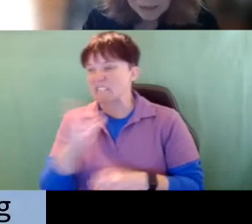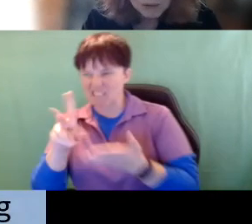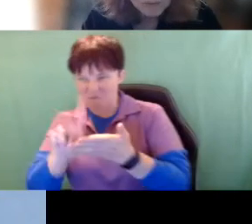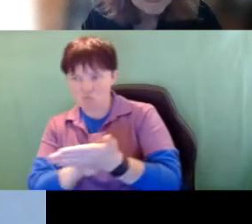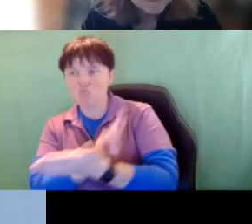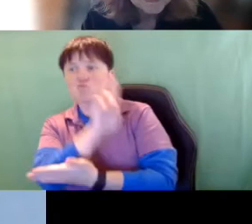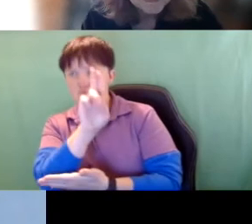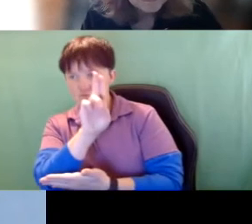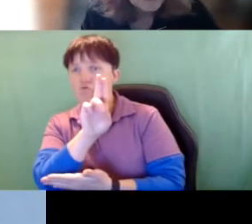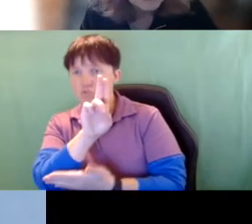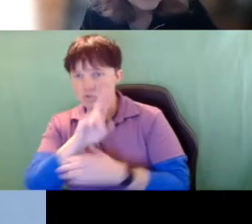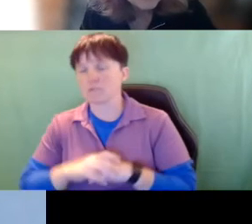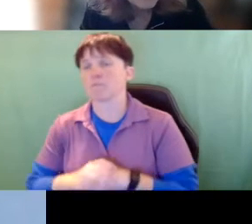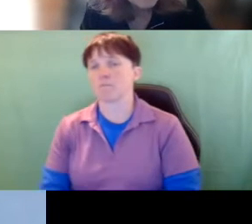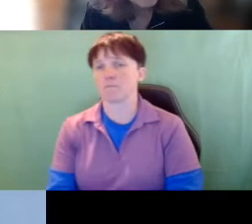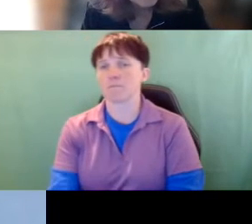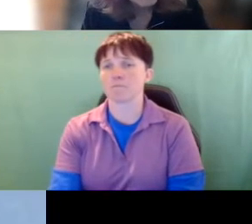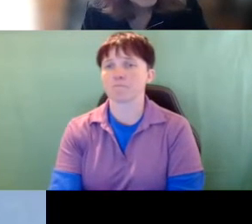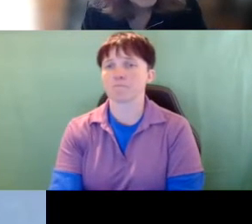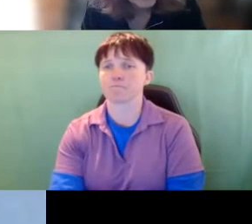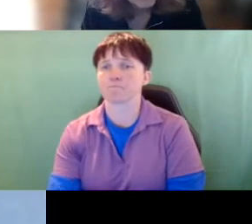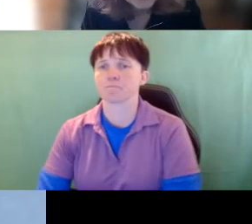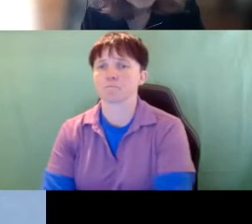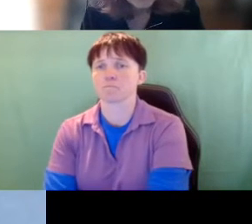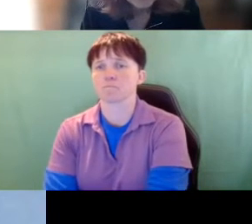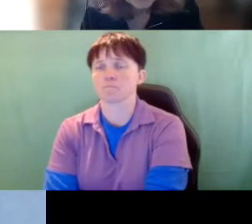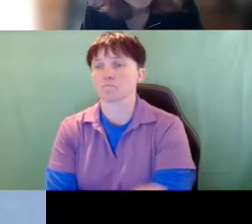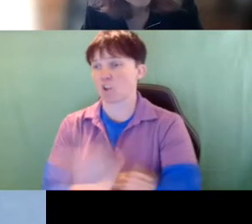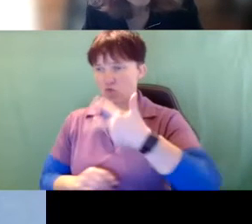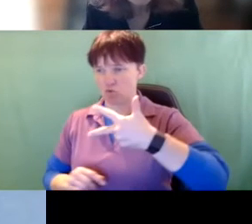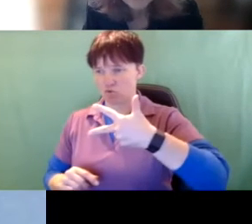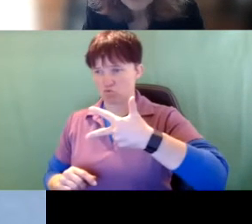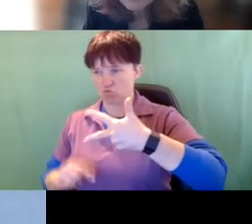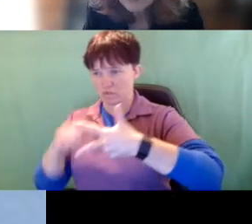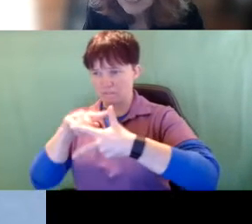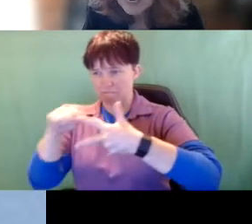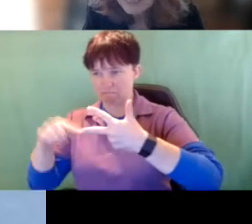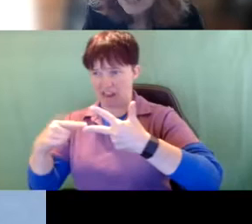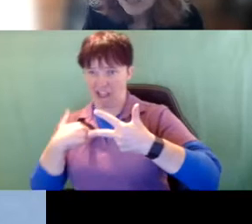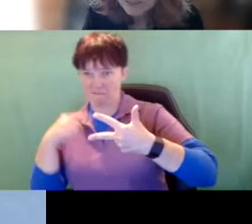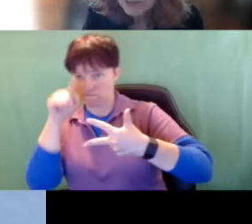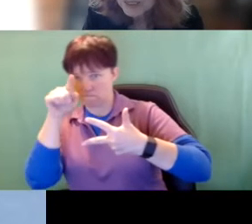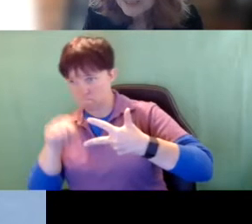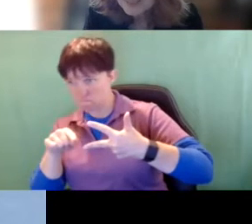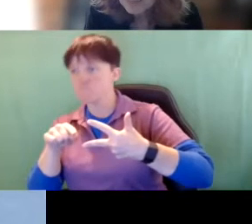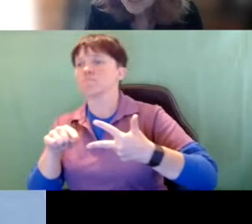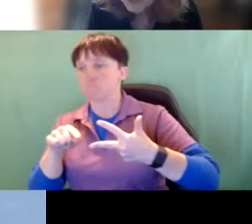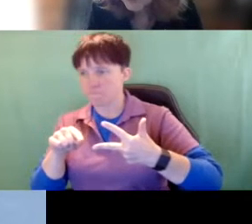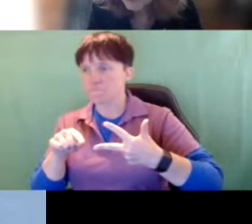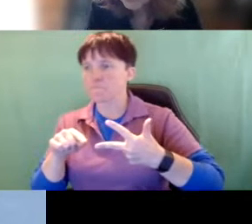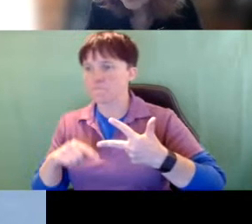Uh there’s three of them right now that I got here in case you get to that point where